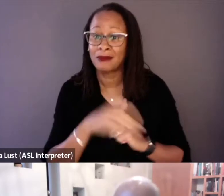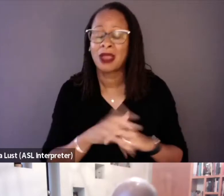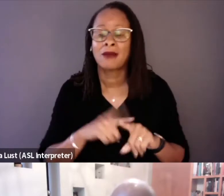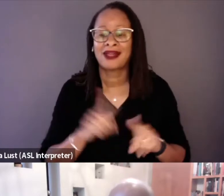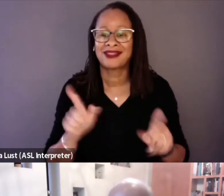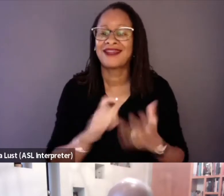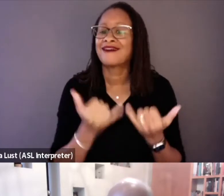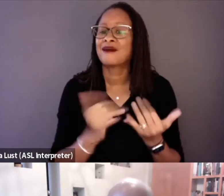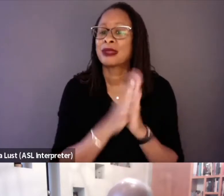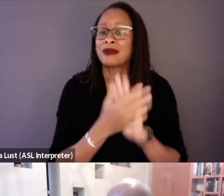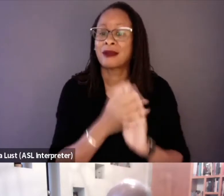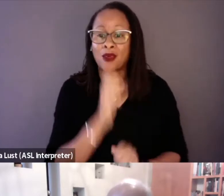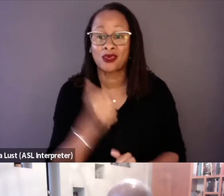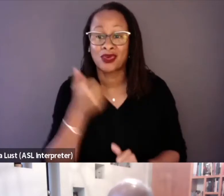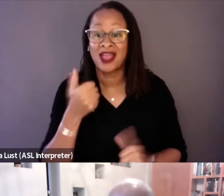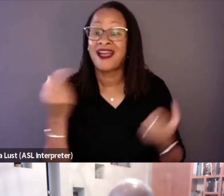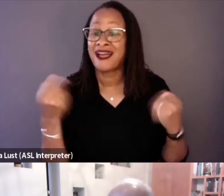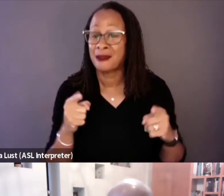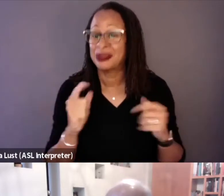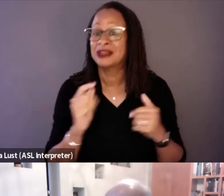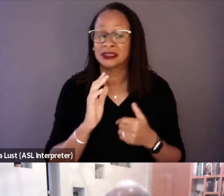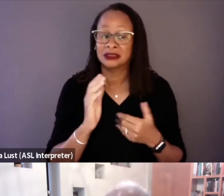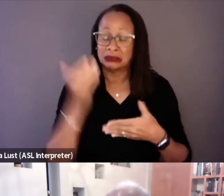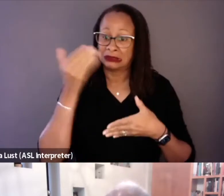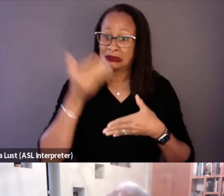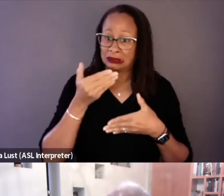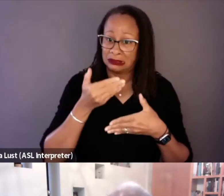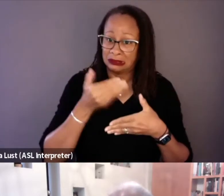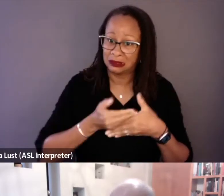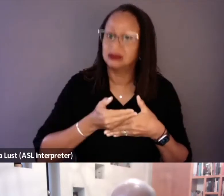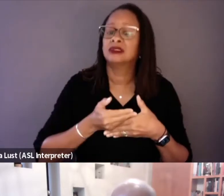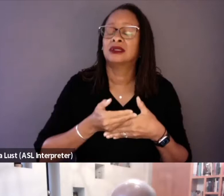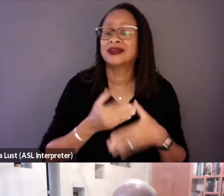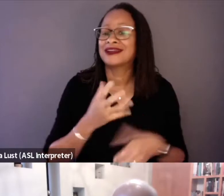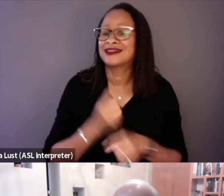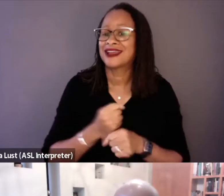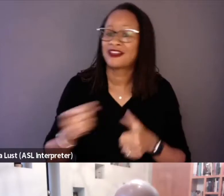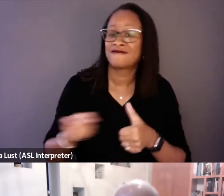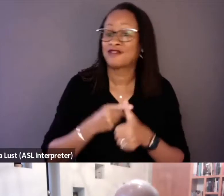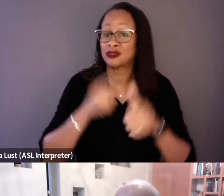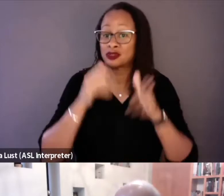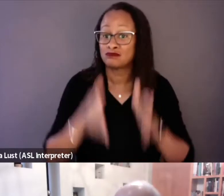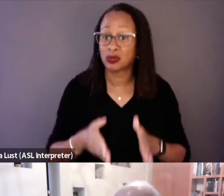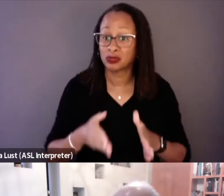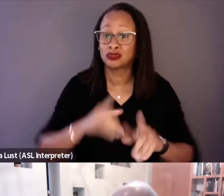And that the window was closing on getting their firsthand accounts of what happened.